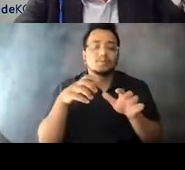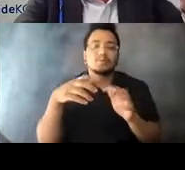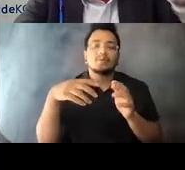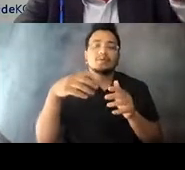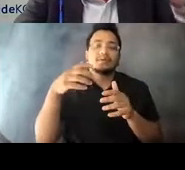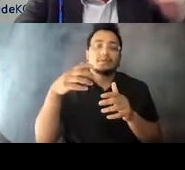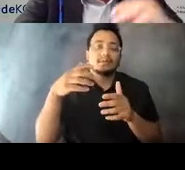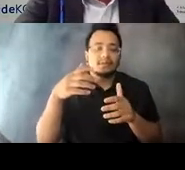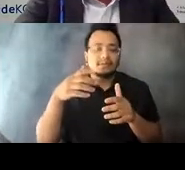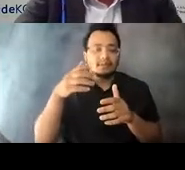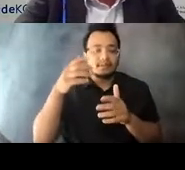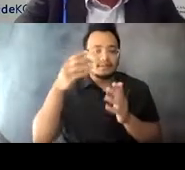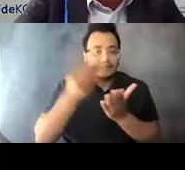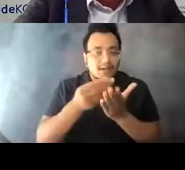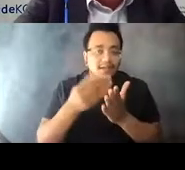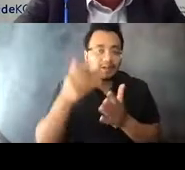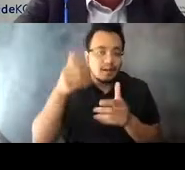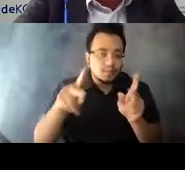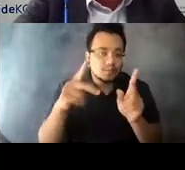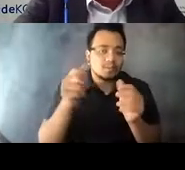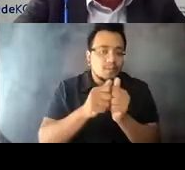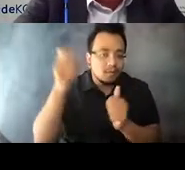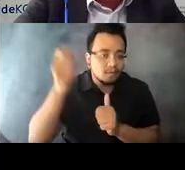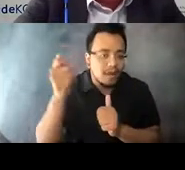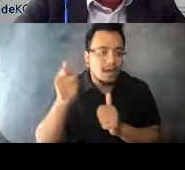kind of funding streams to diversify our funding 15:02:20 streams rather than just looking